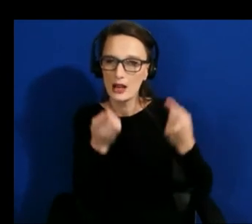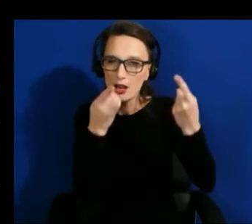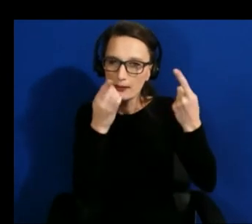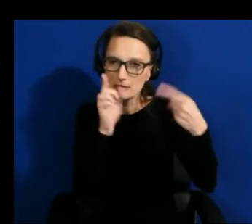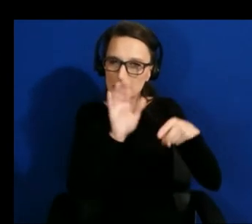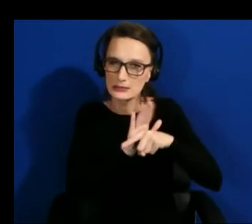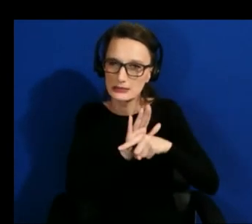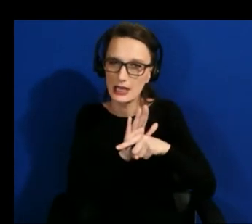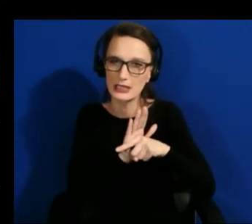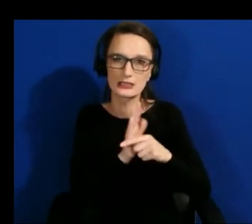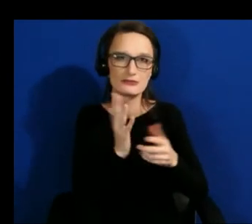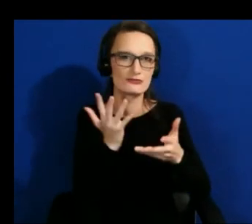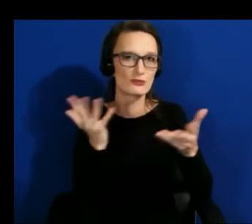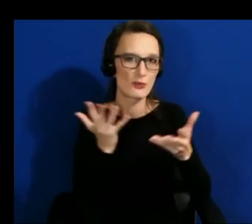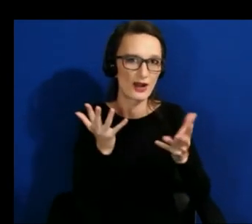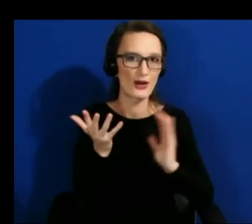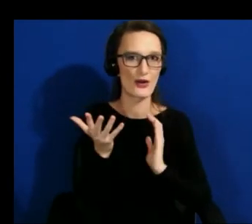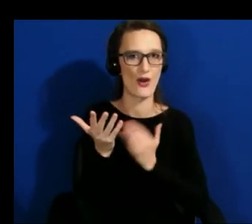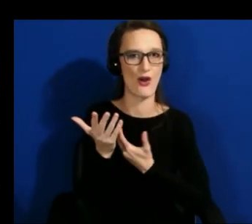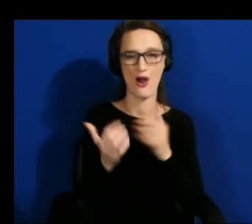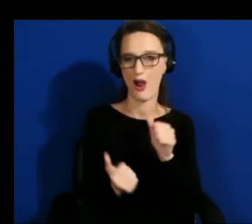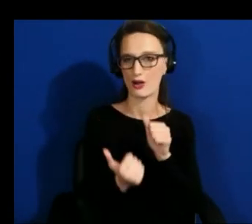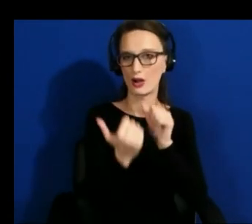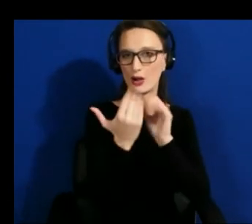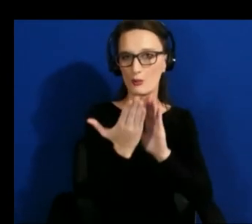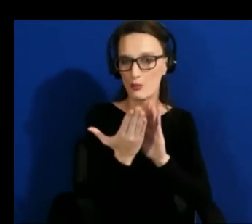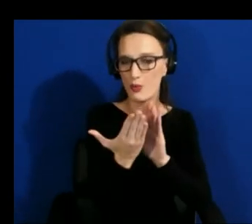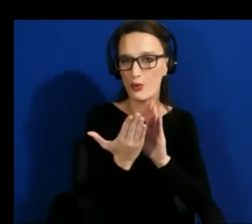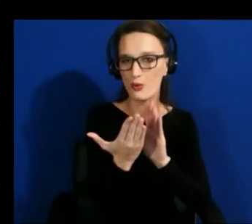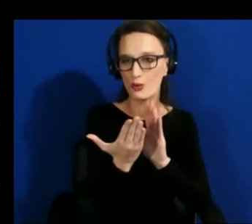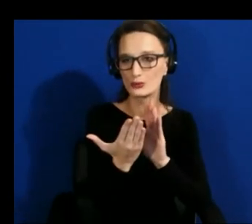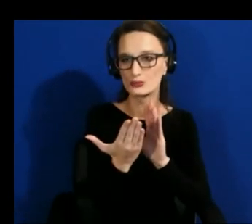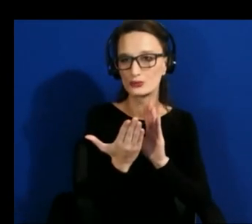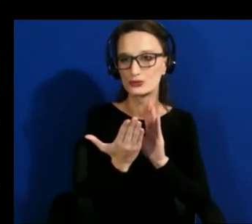we end up doing is actually importing some of the inaccessibility the physical world